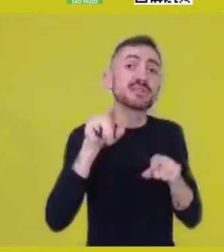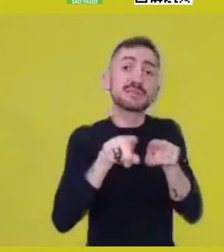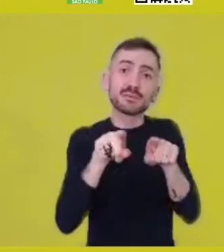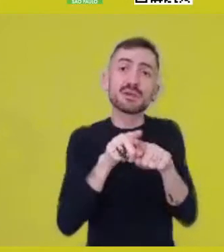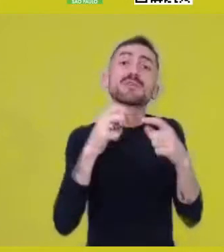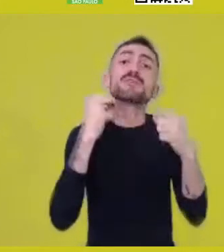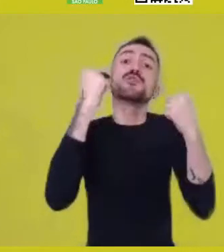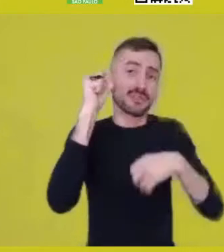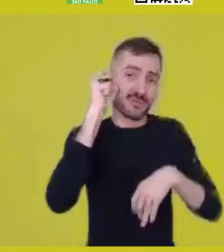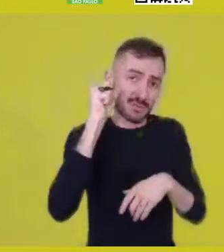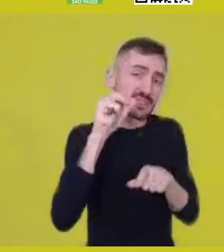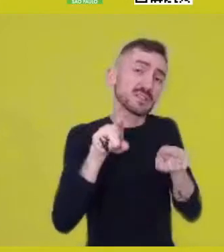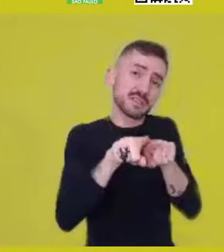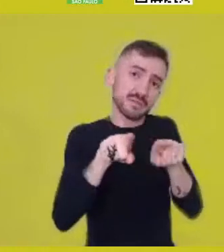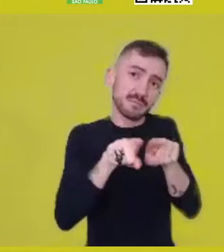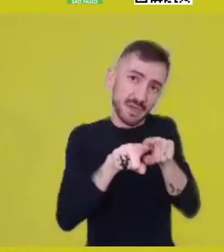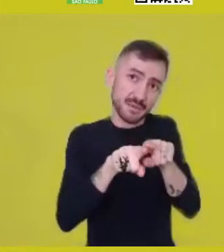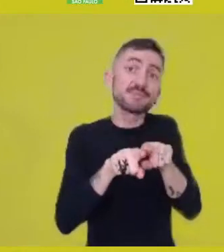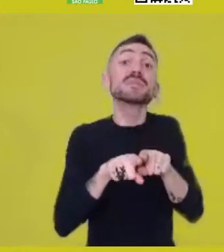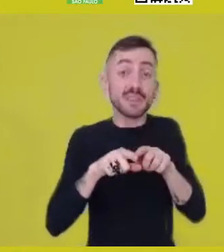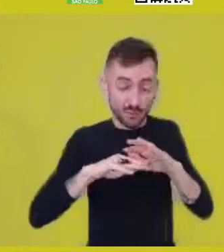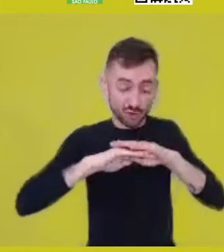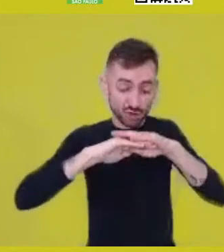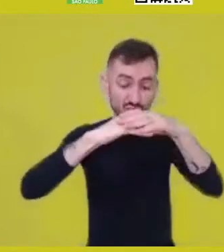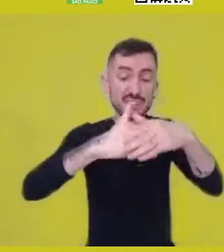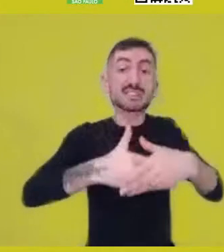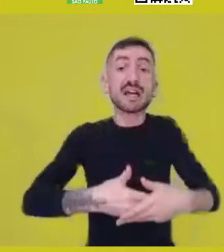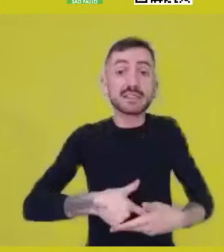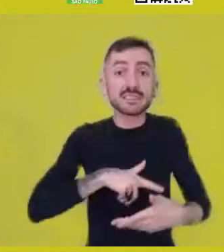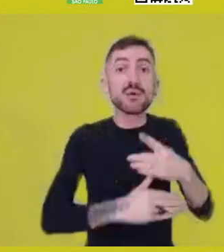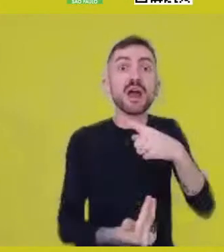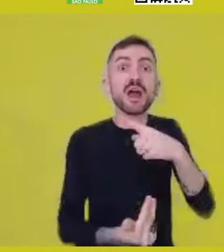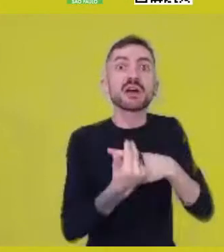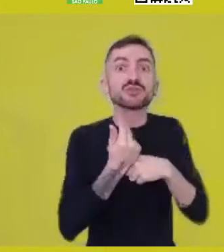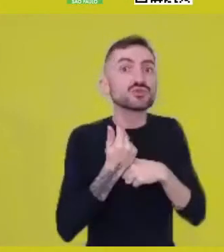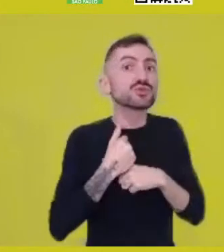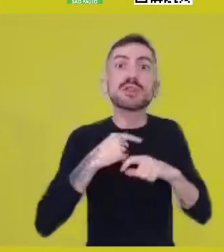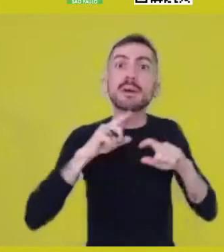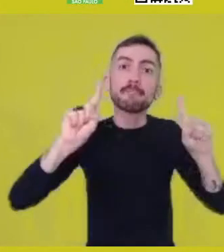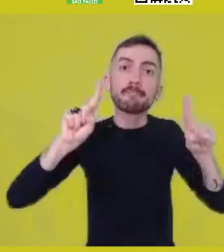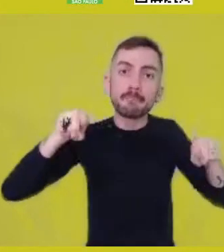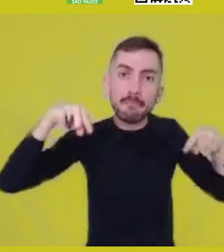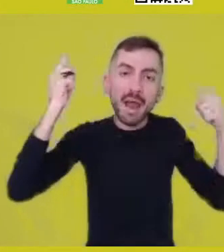So, this gestation enables this process with the territory,